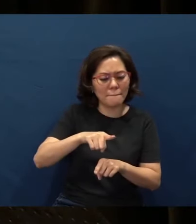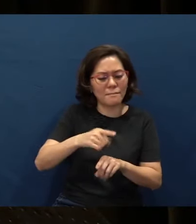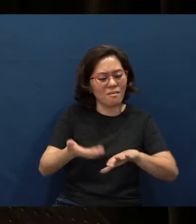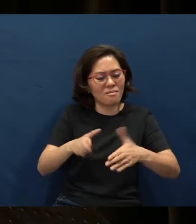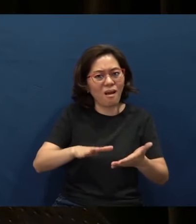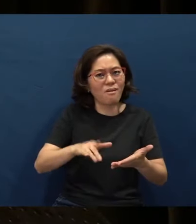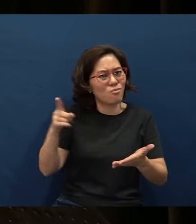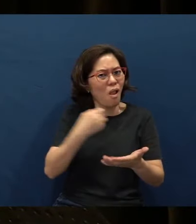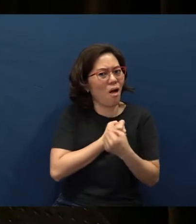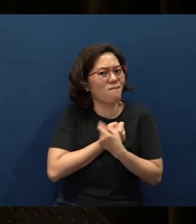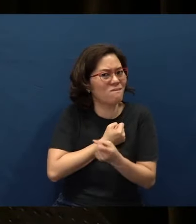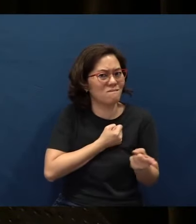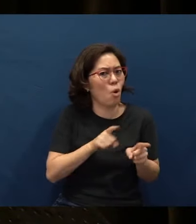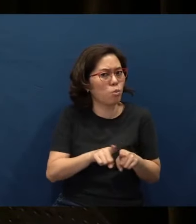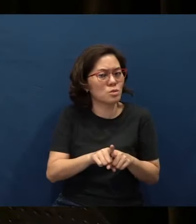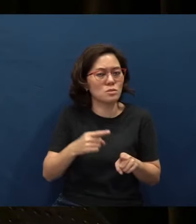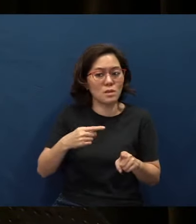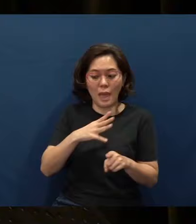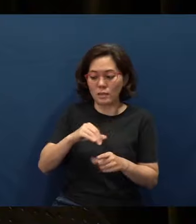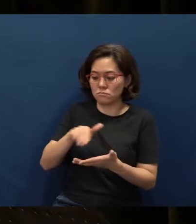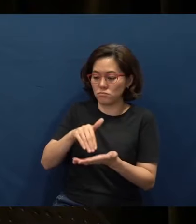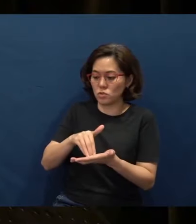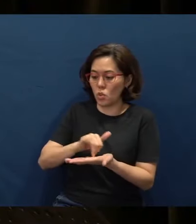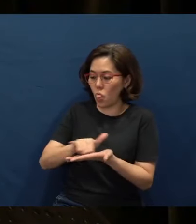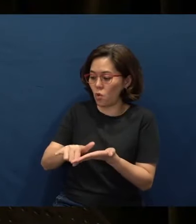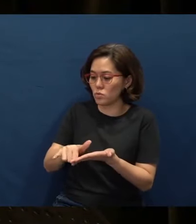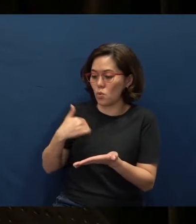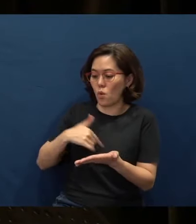And Lord, in the midst of those that we work with (and) our neighbors, friends,